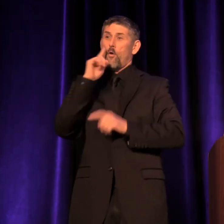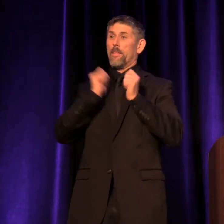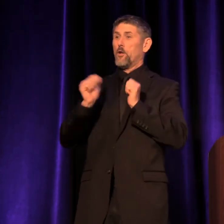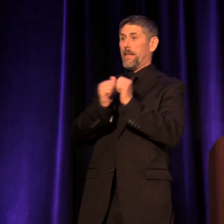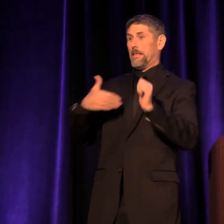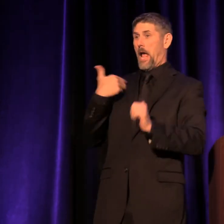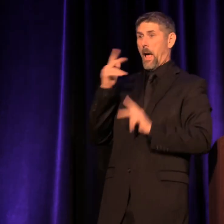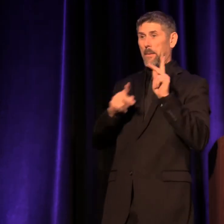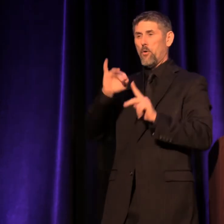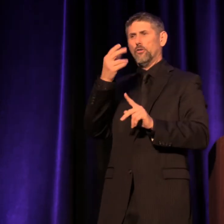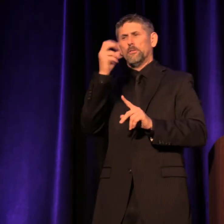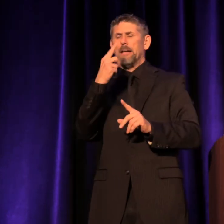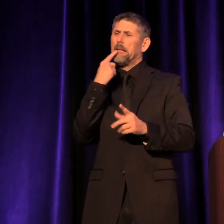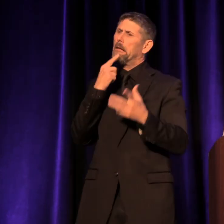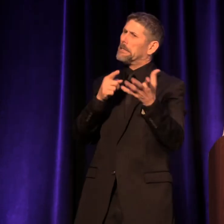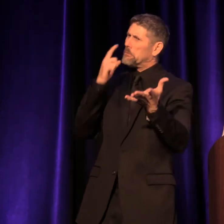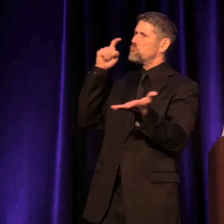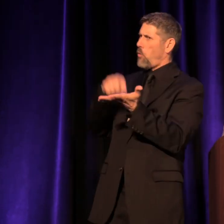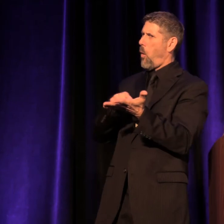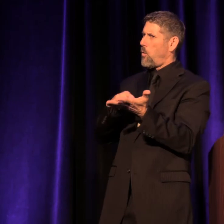and John said that he had noticed this in the States